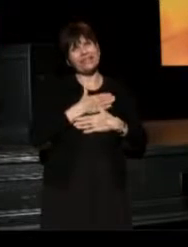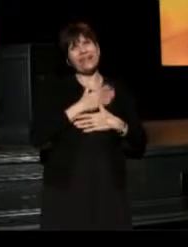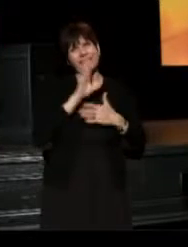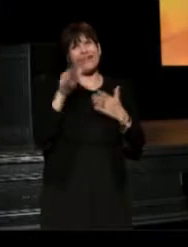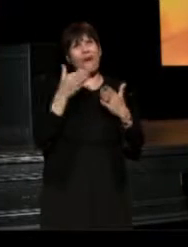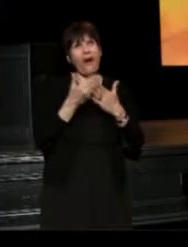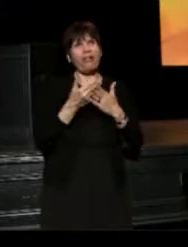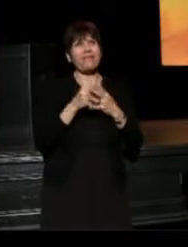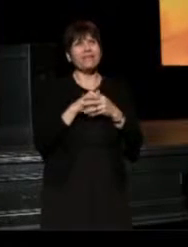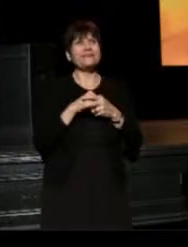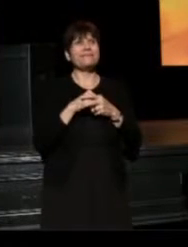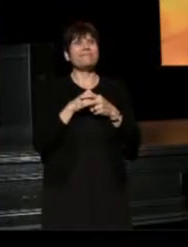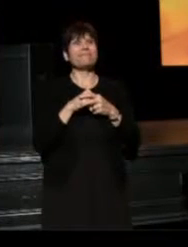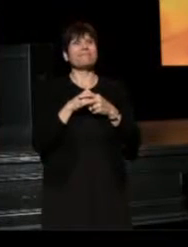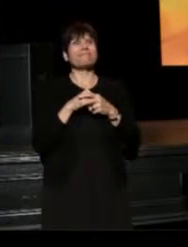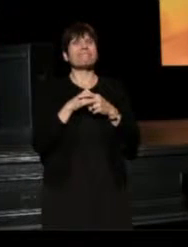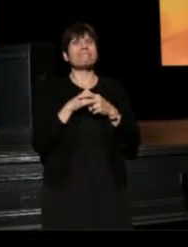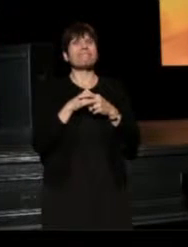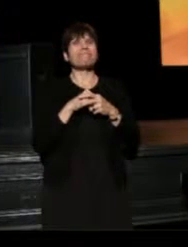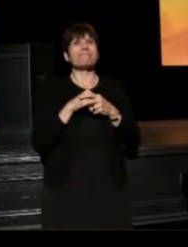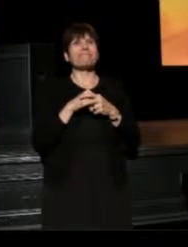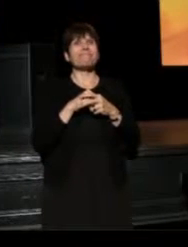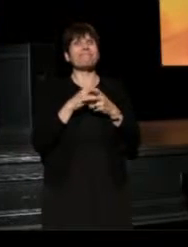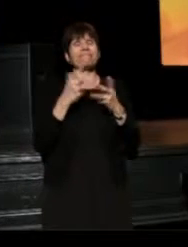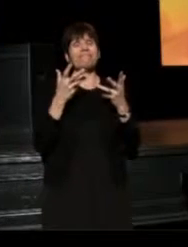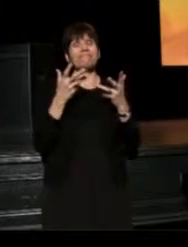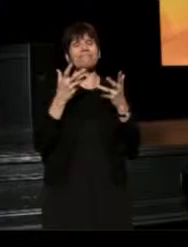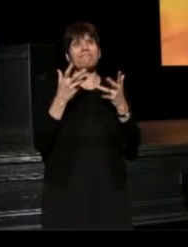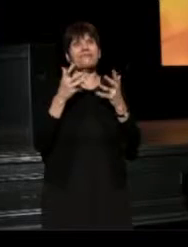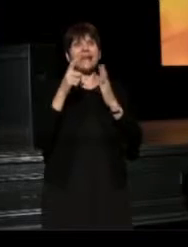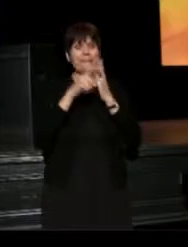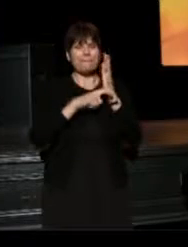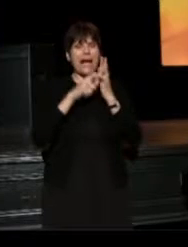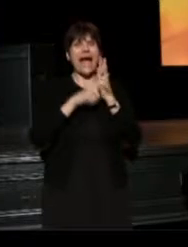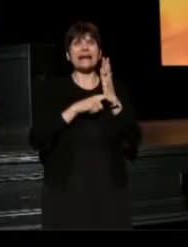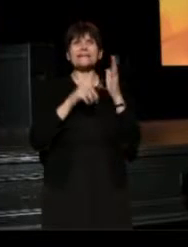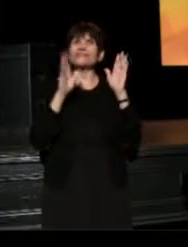and the magazine is in great hands,